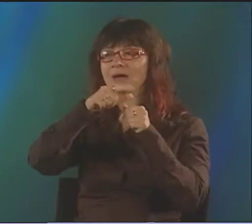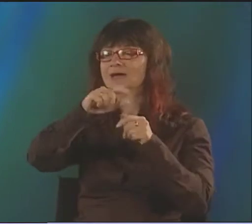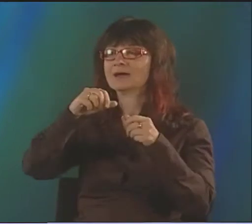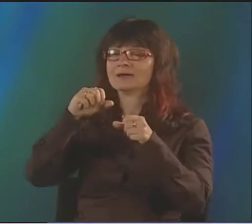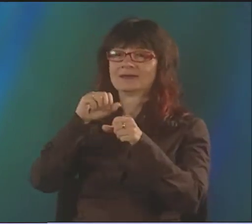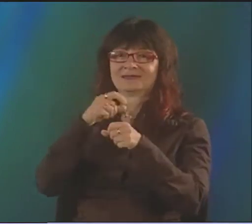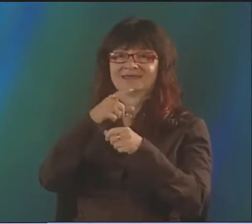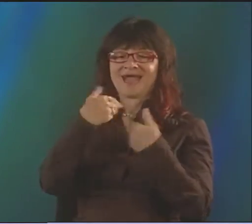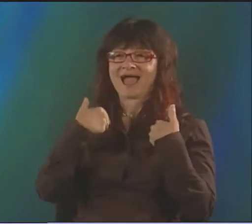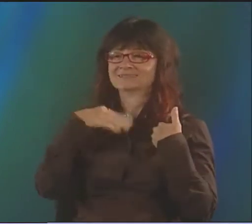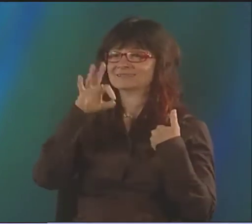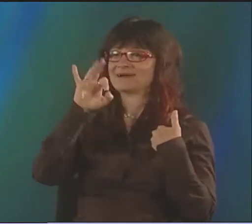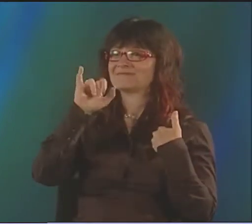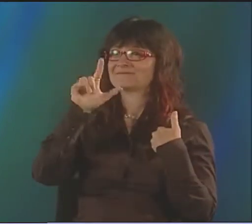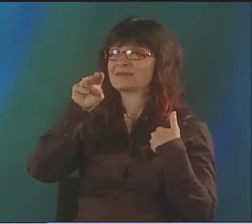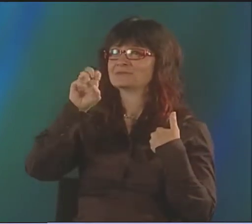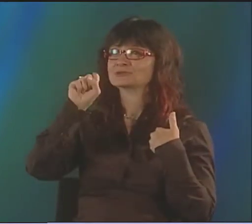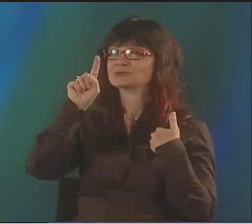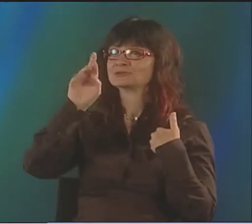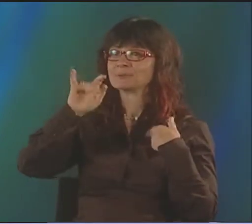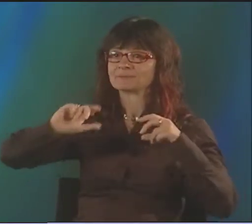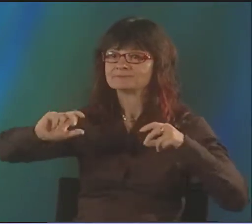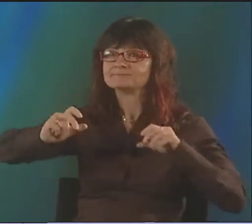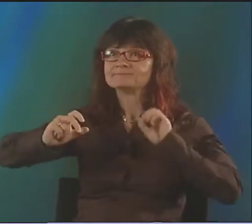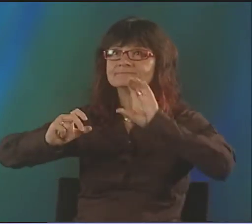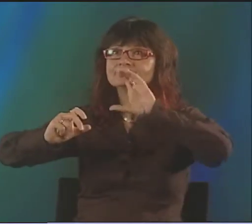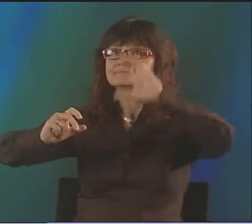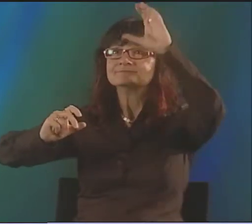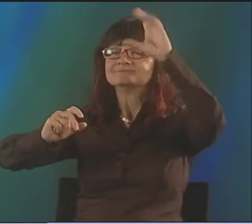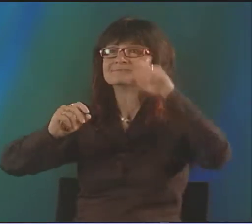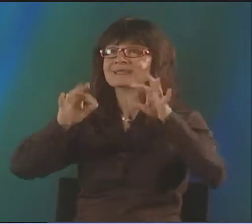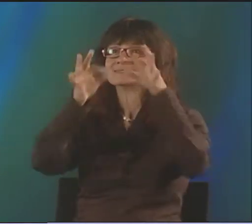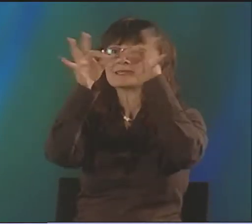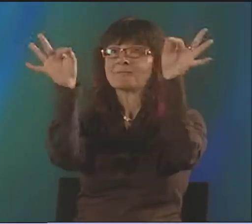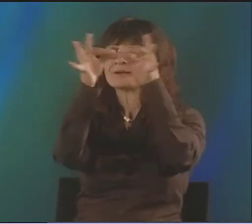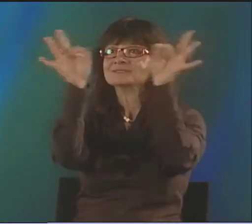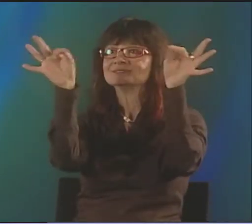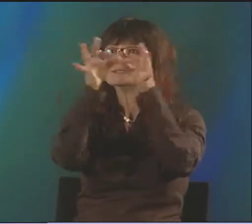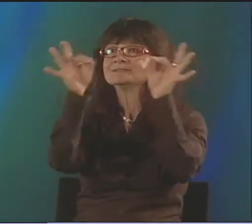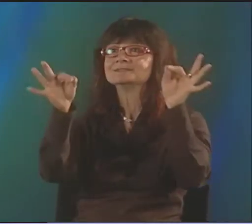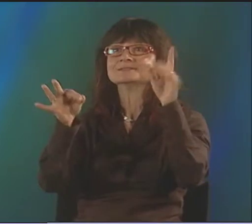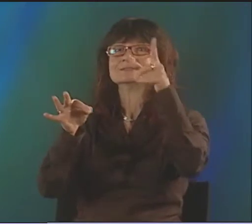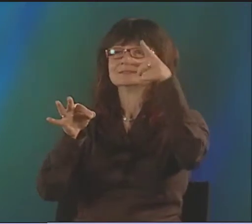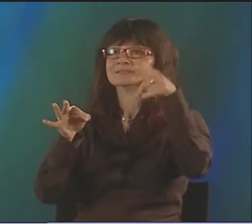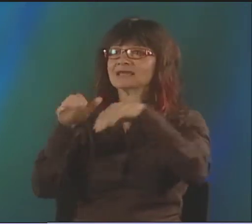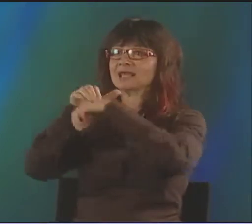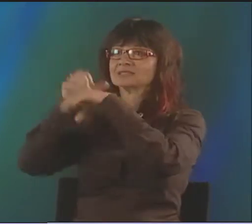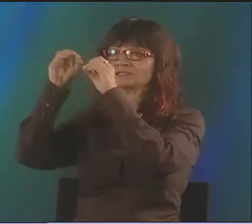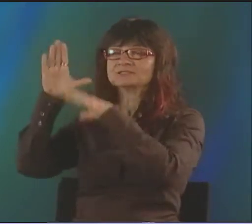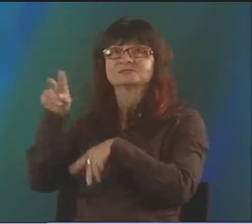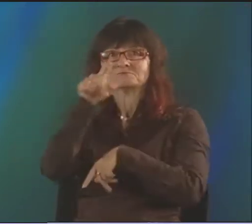I REMEMBER VERY CLEARLY LEARNING ABOUT MACBETH. THERE WERE FILMSTRIPS THAT WERE SHOWN IN THE CLASSROOM.